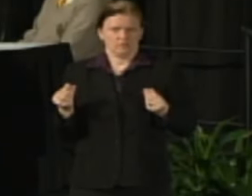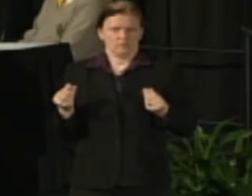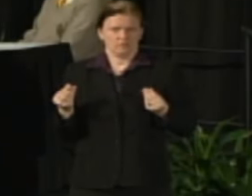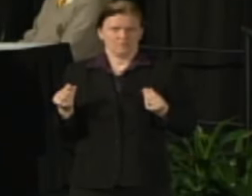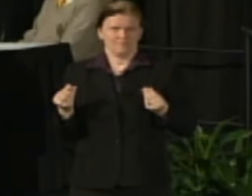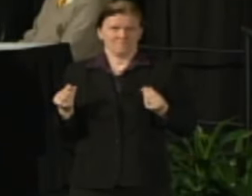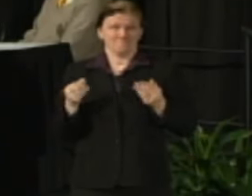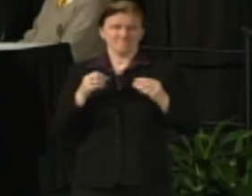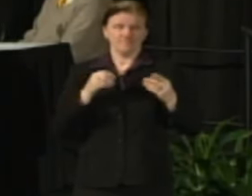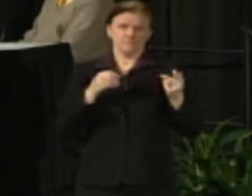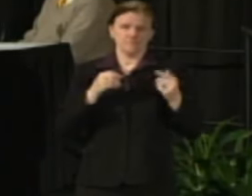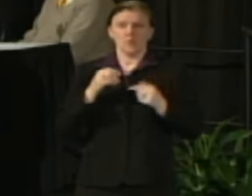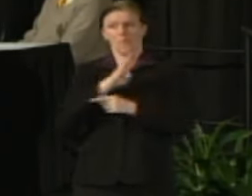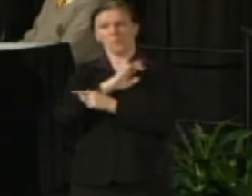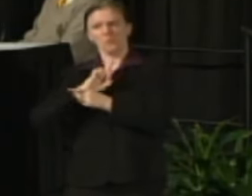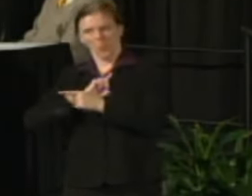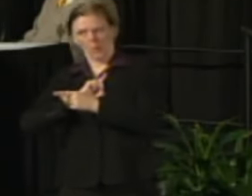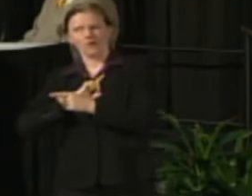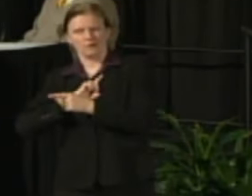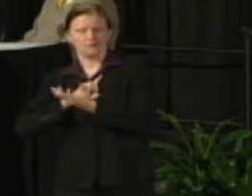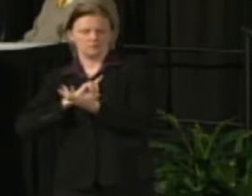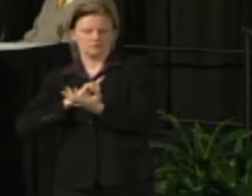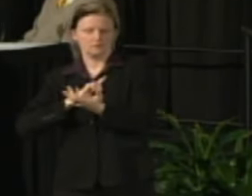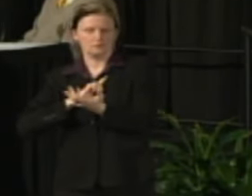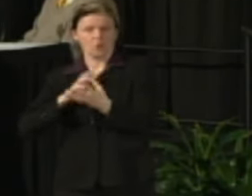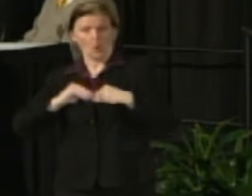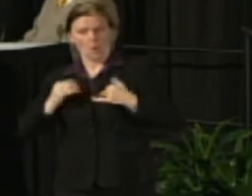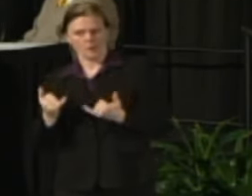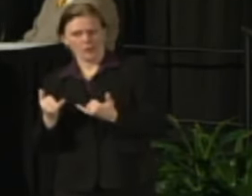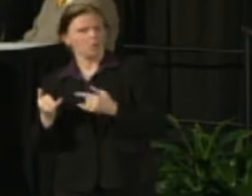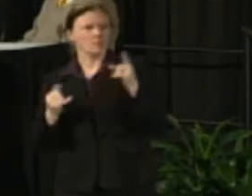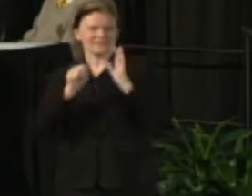of Regents property, would lease it to the Authority under a separate 75 year lease.